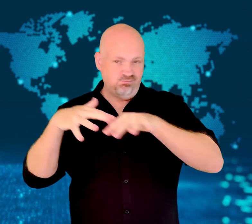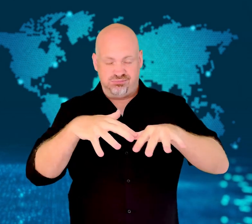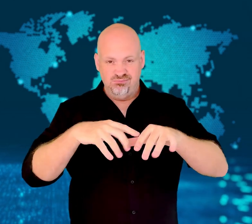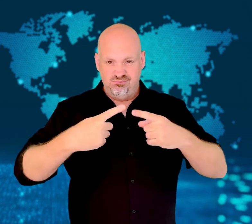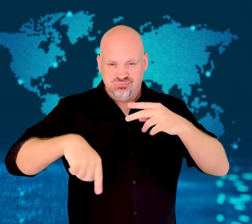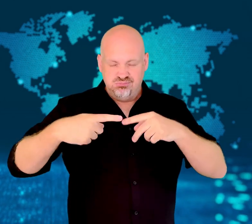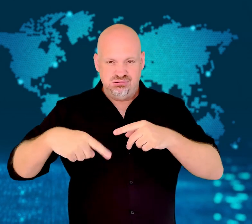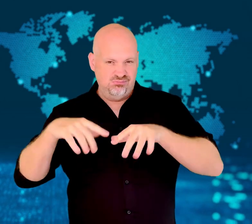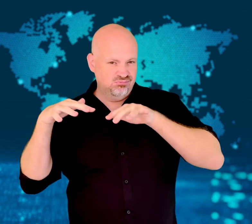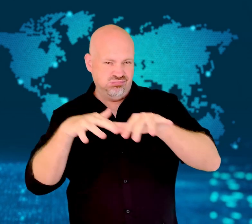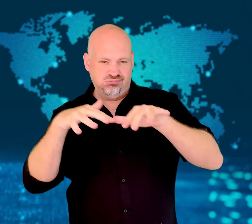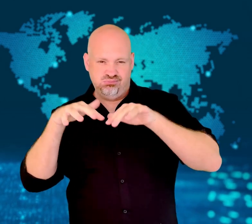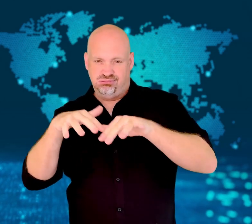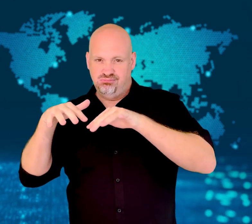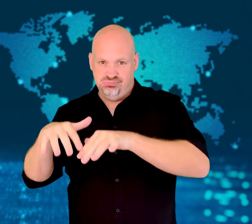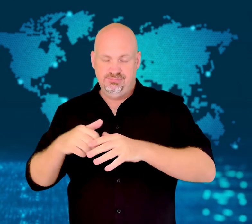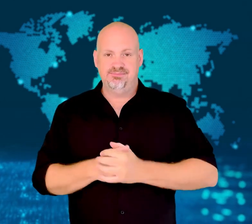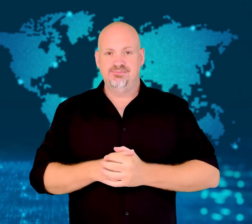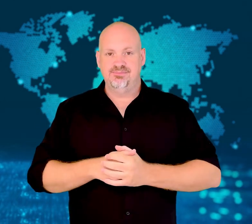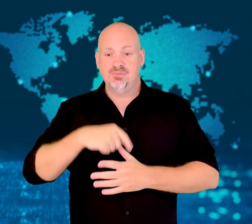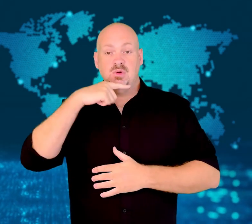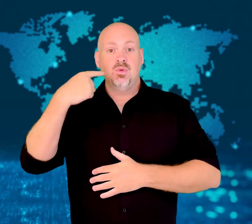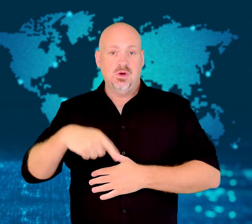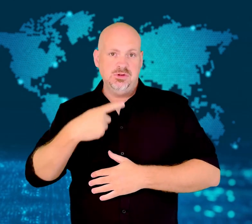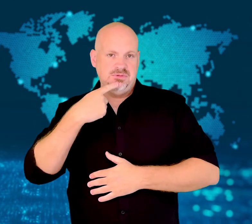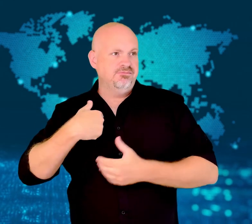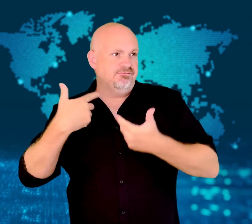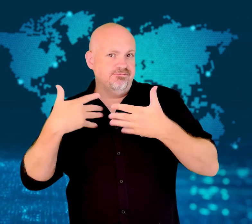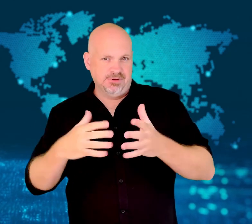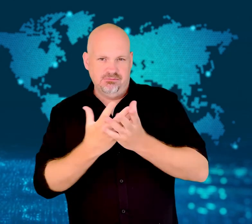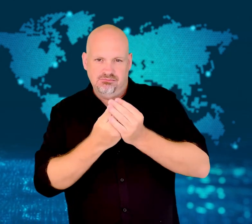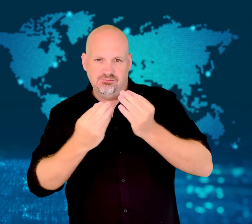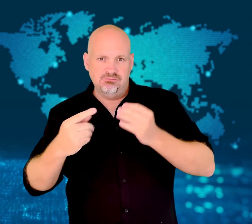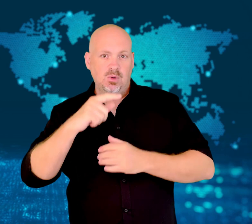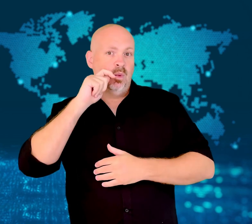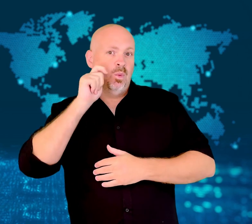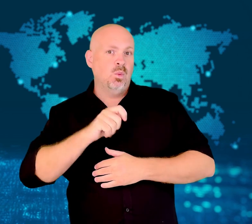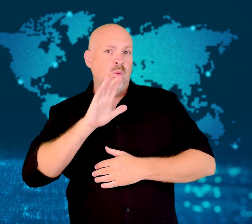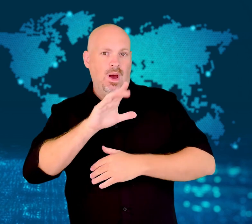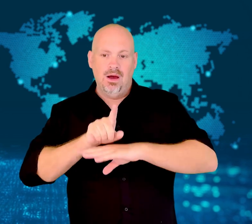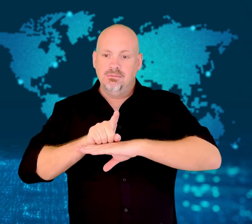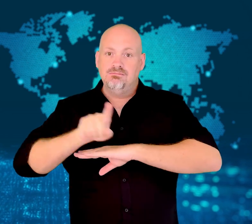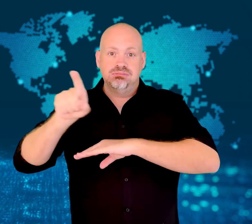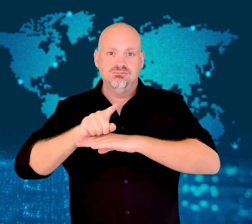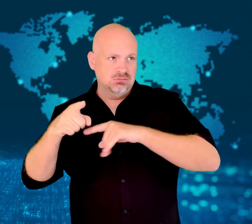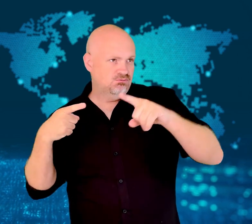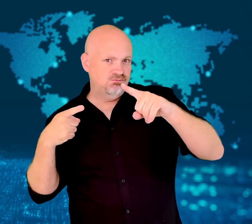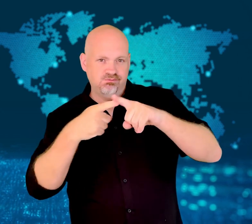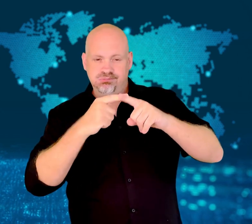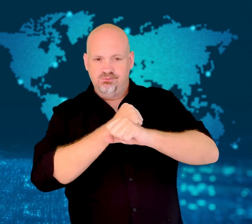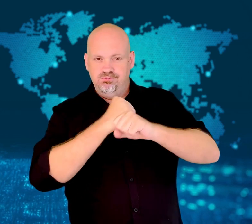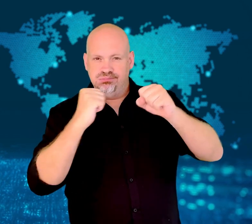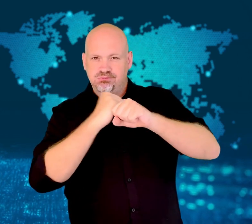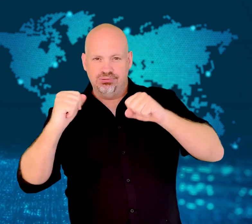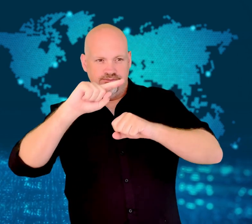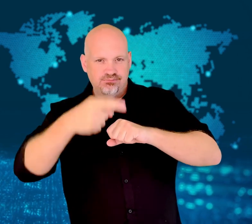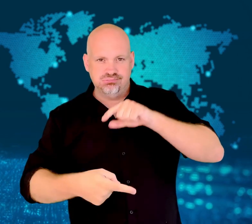Despite evidence of civilian deaths, Russia continues